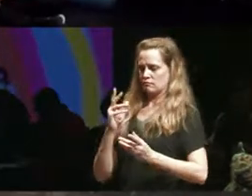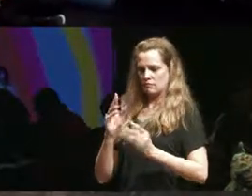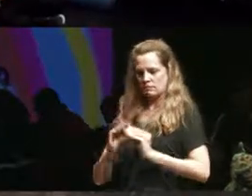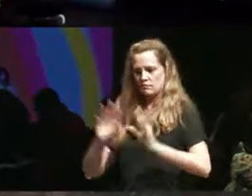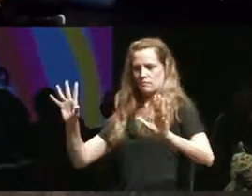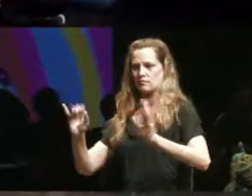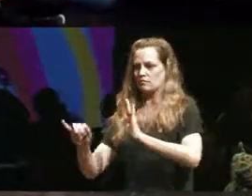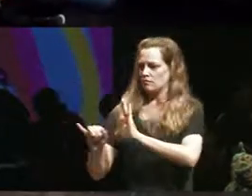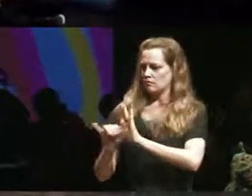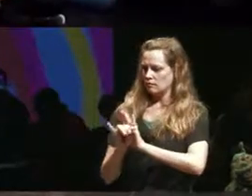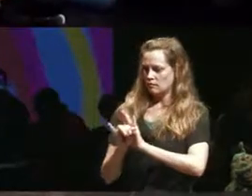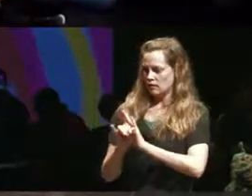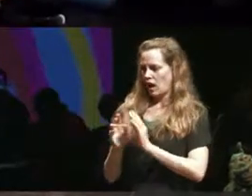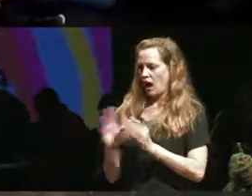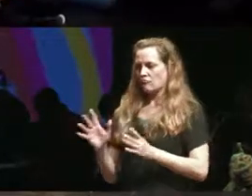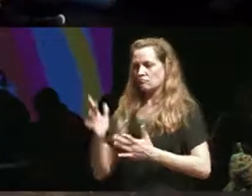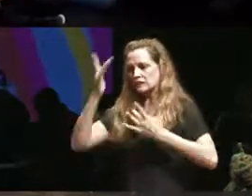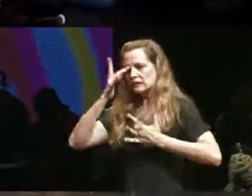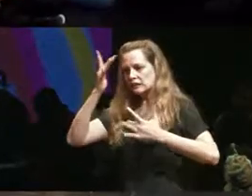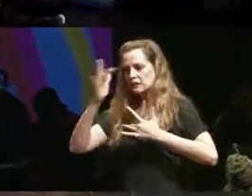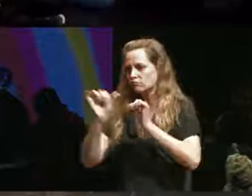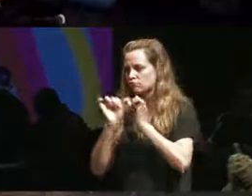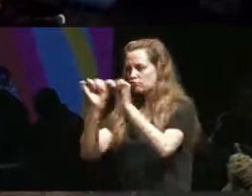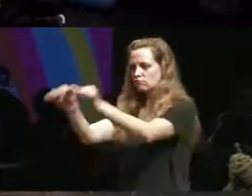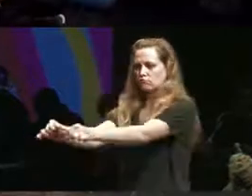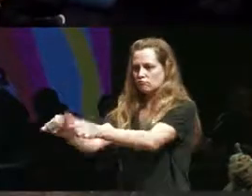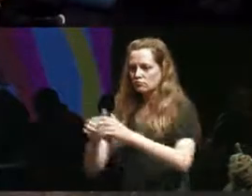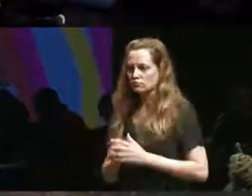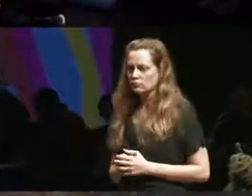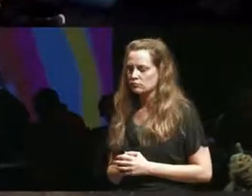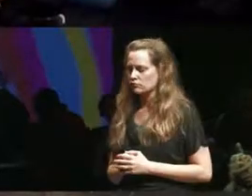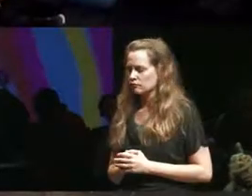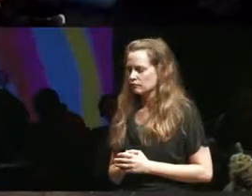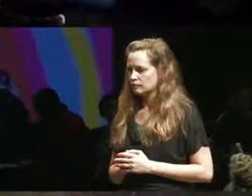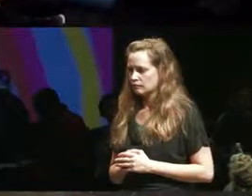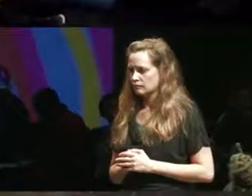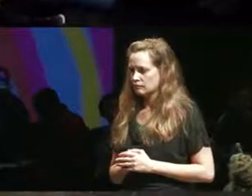visible as having chronic illness I become visible as as and maybe most of